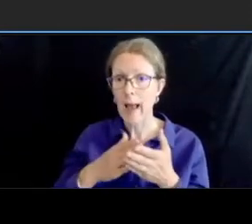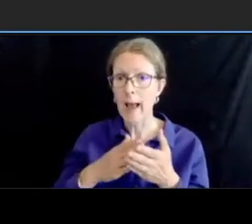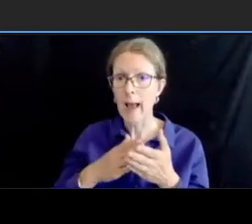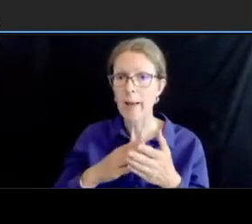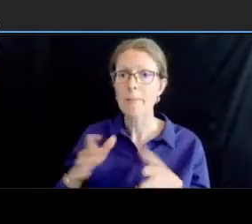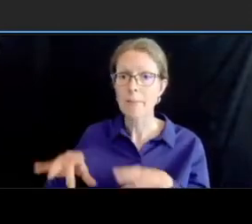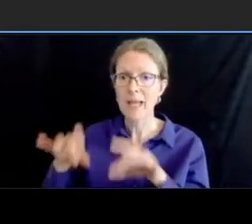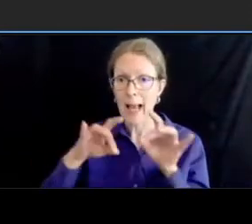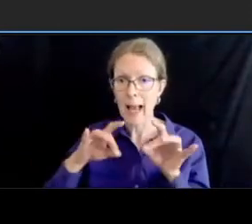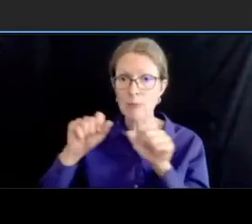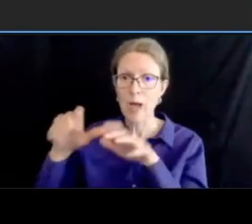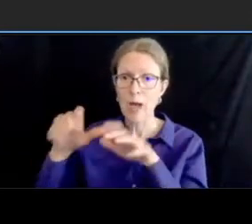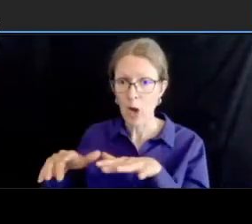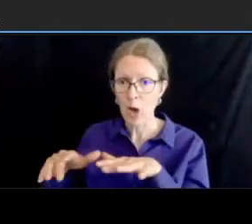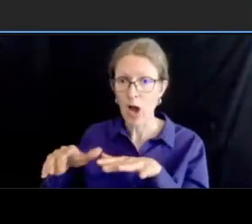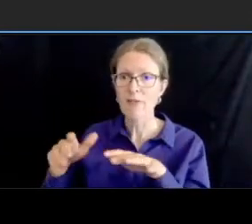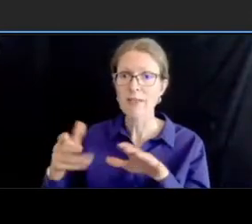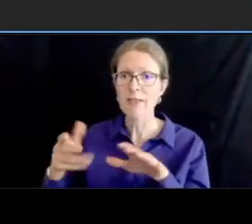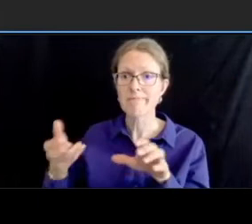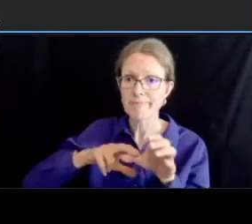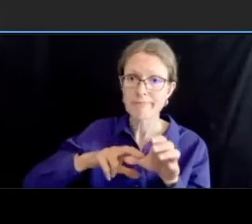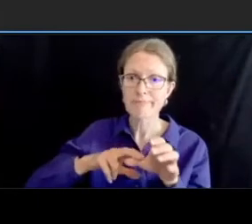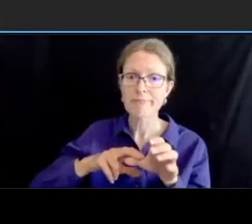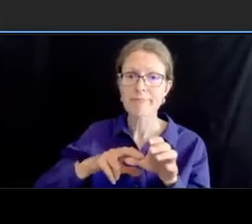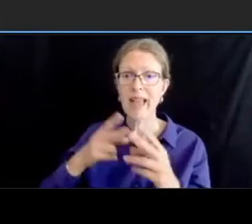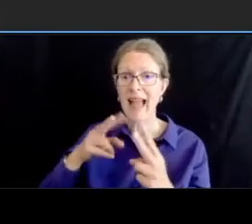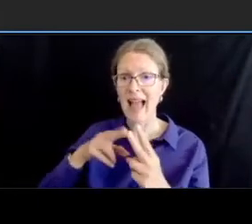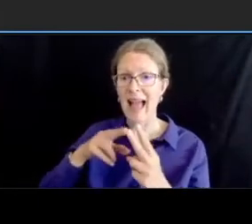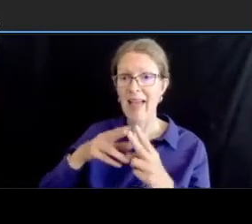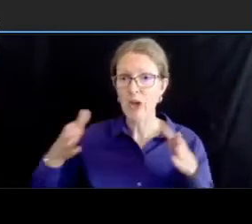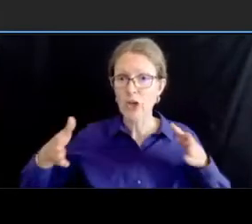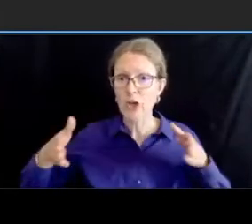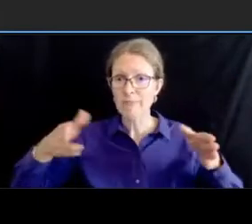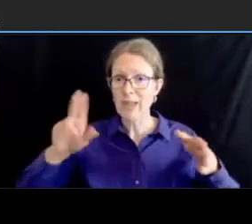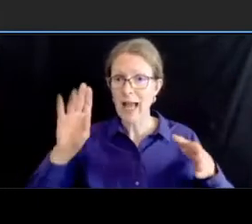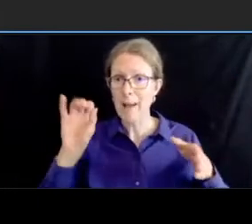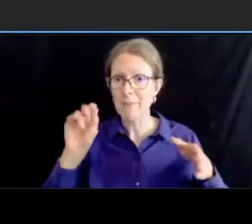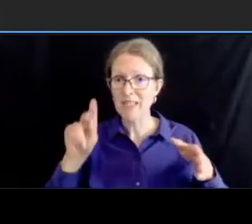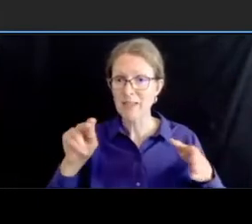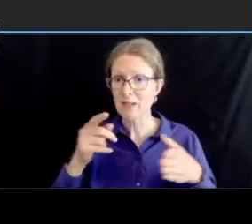that would do to the rest of the cross section uh and so we just wanted to highlight that that's the